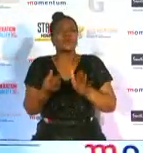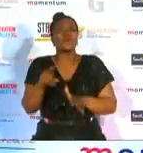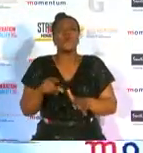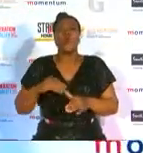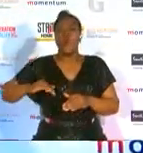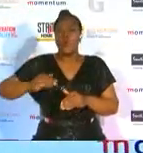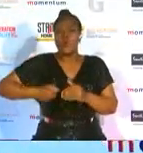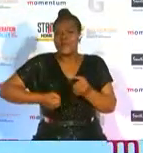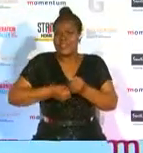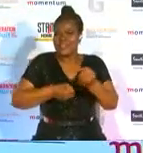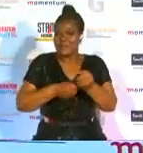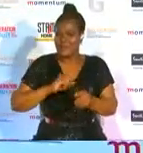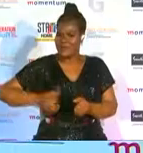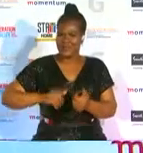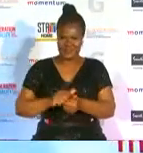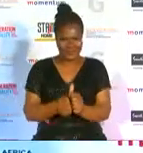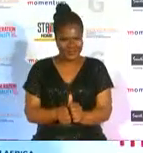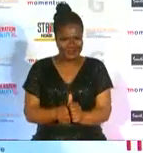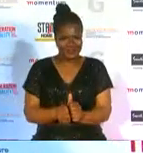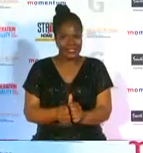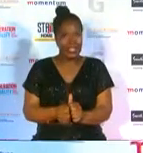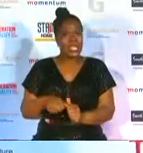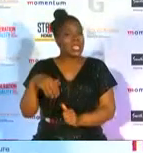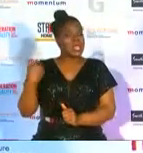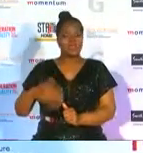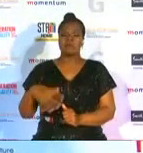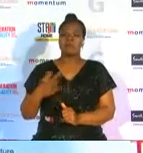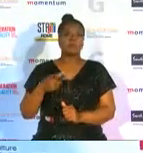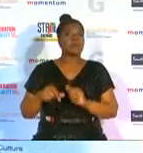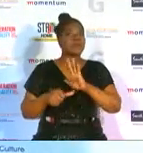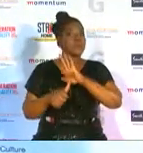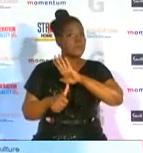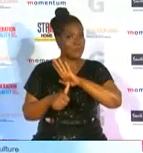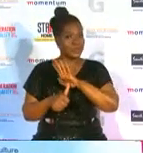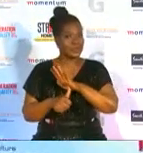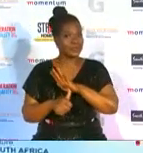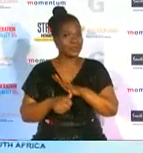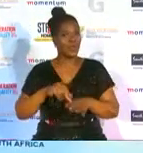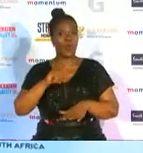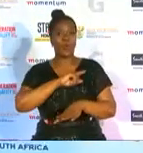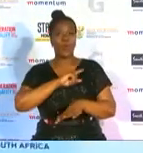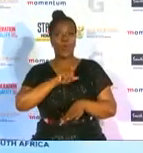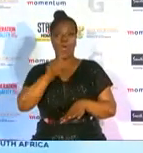supporting women in sports it is so important i promise you because there's so many women that are out there owning their success and they're doing